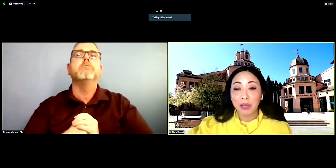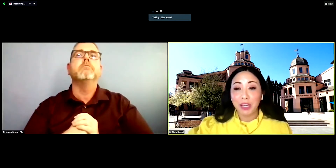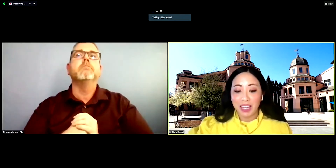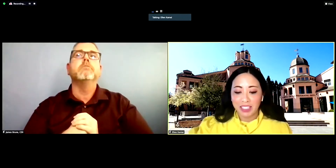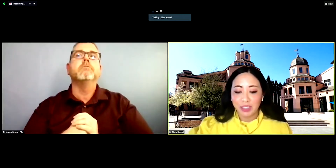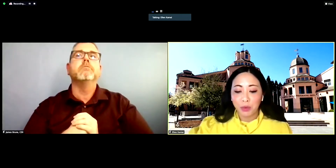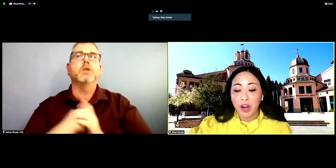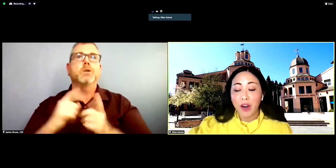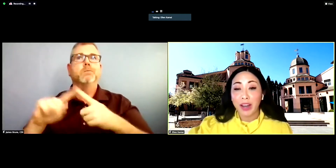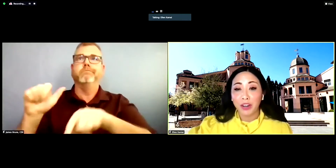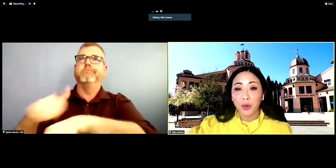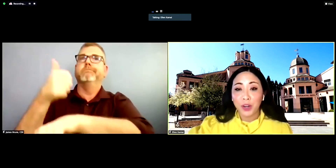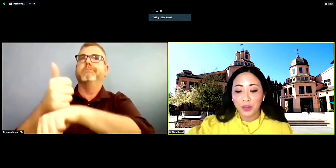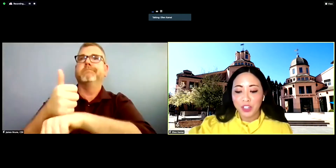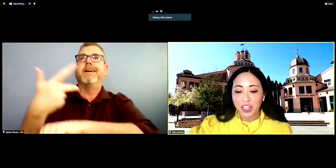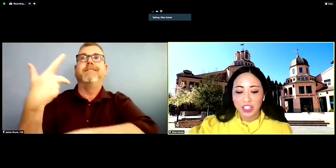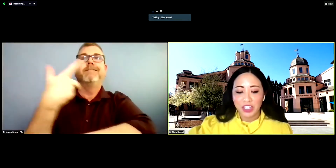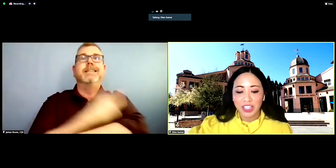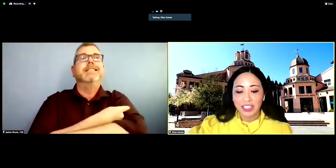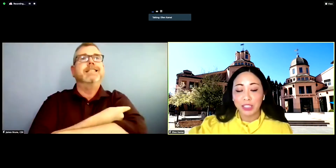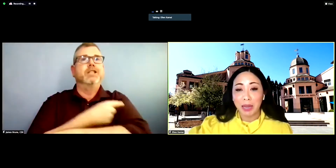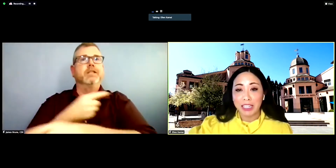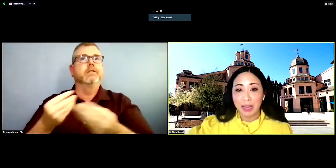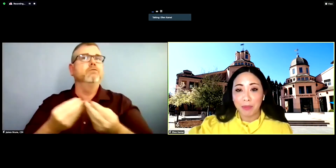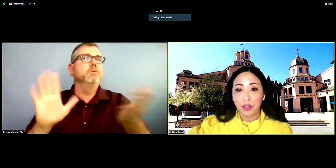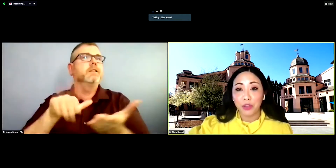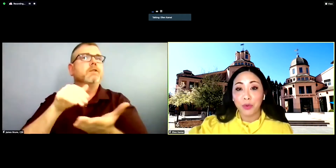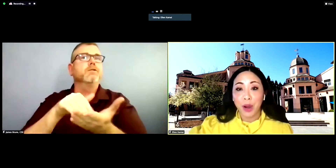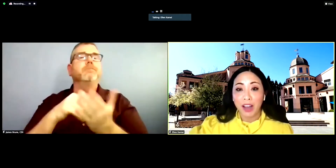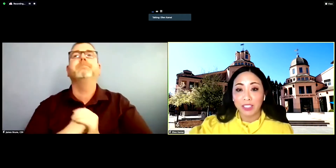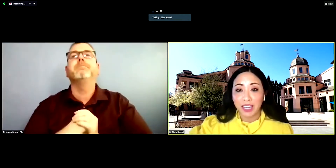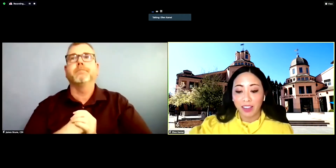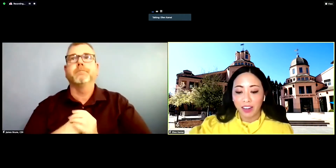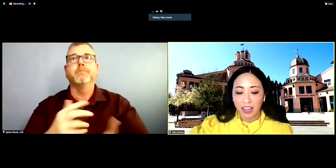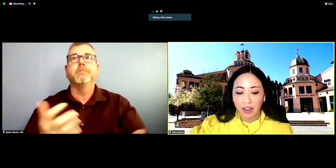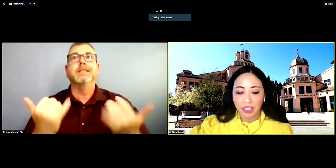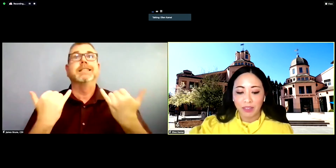because we are at a critical junction in this pandemic throughout Santa Clara County.